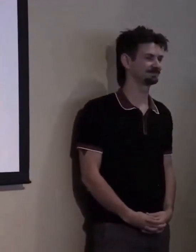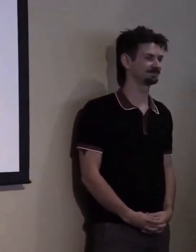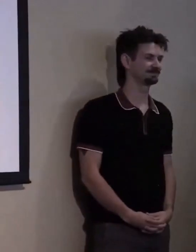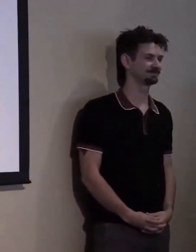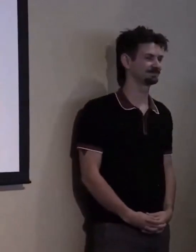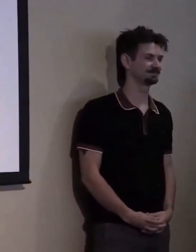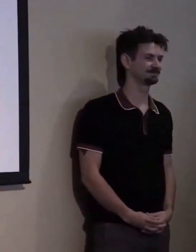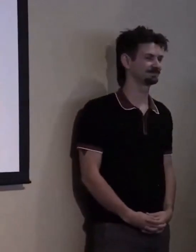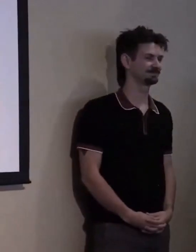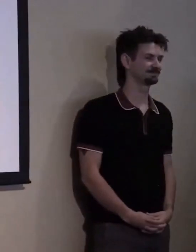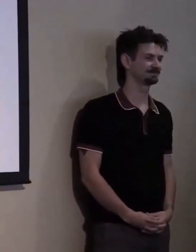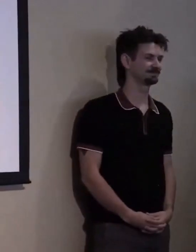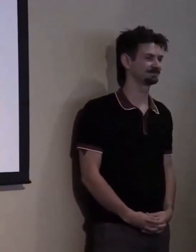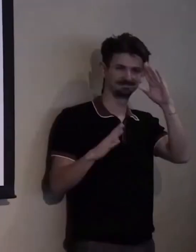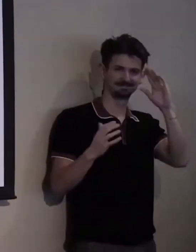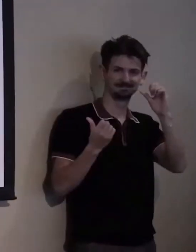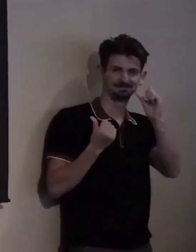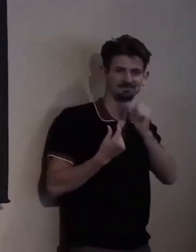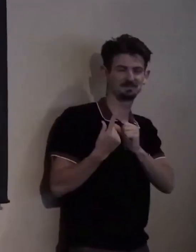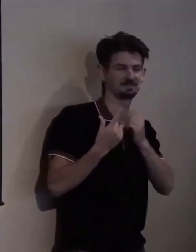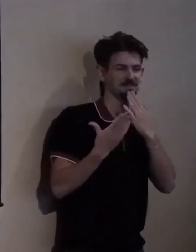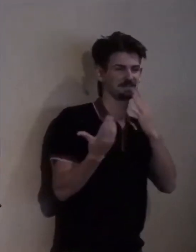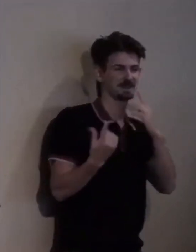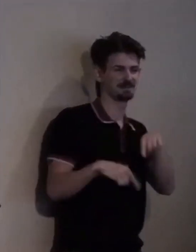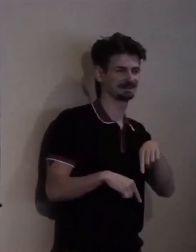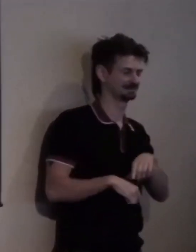Hi, everyone. Thank you for coming tonight... Uhm...